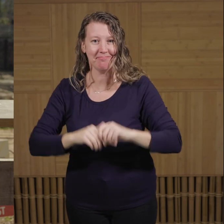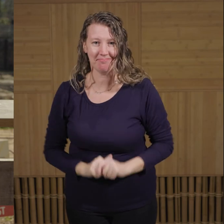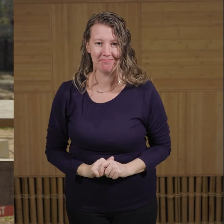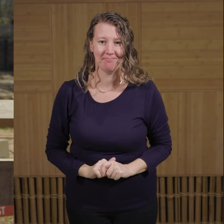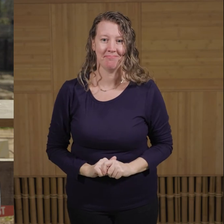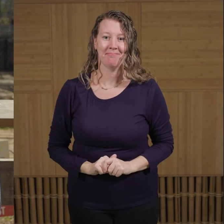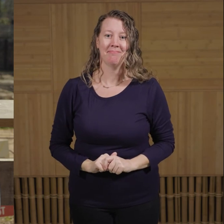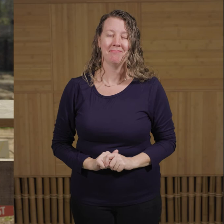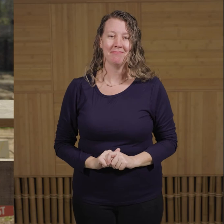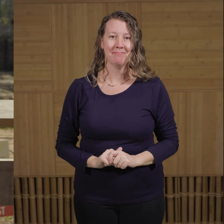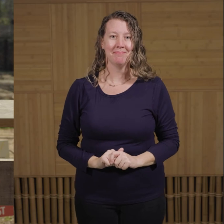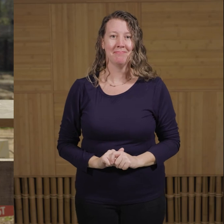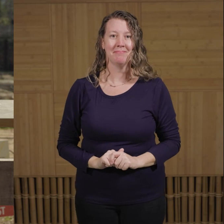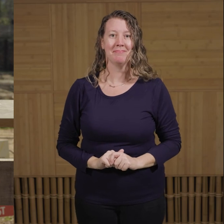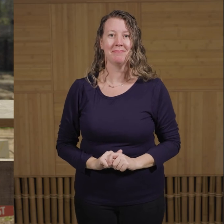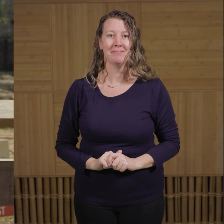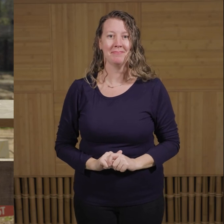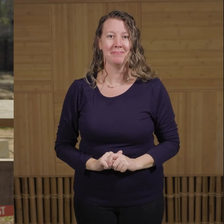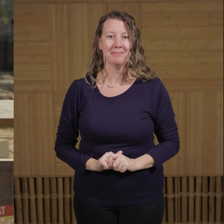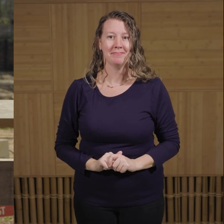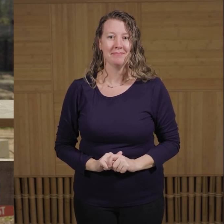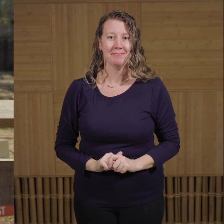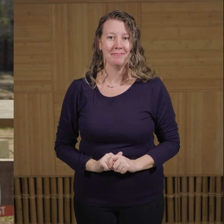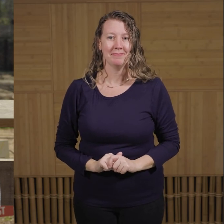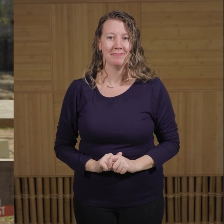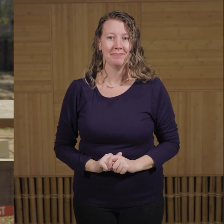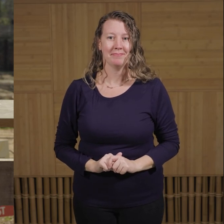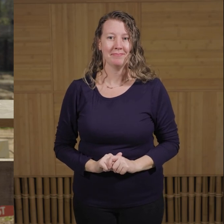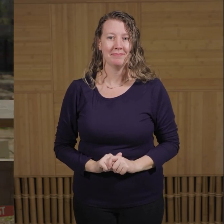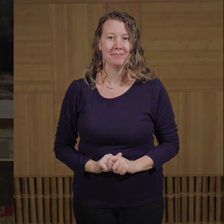unplugging electronics when they're not in use, and avoiding single-use plastics.